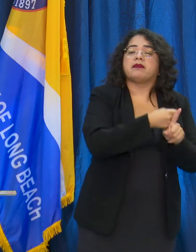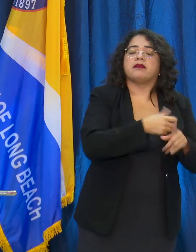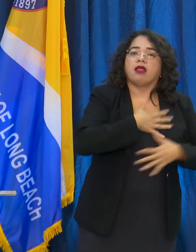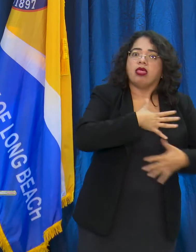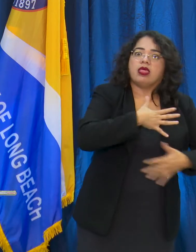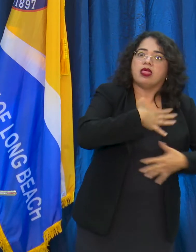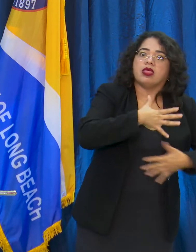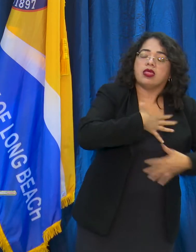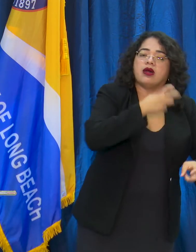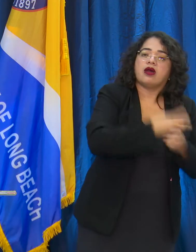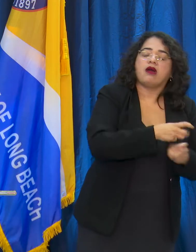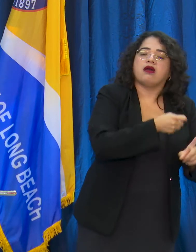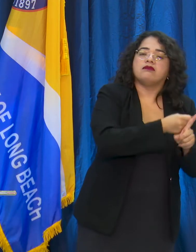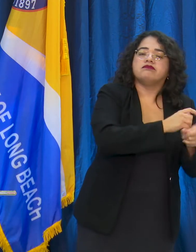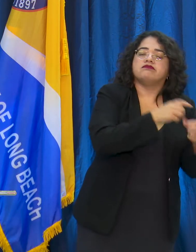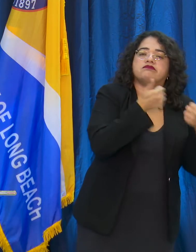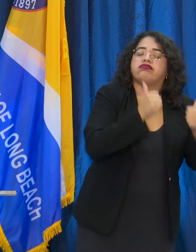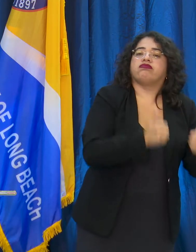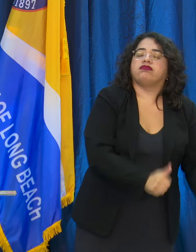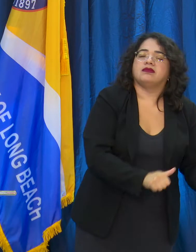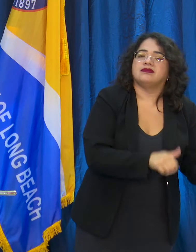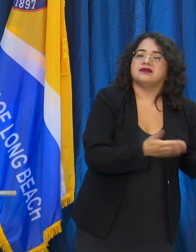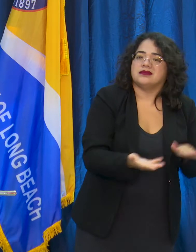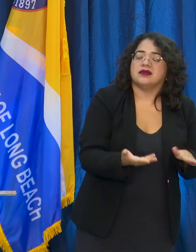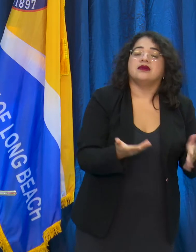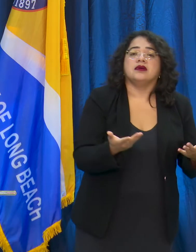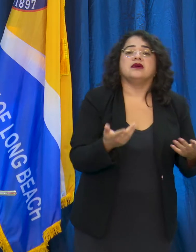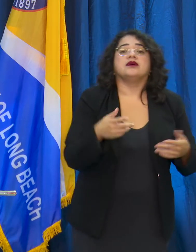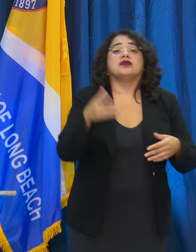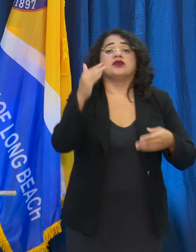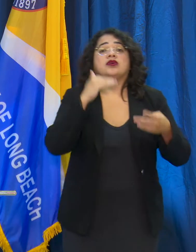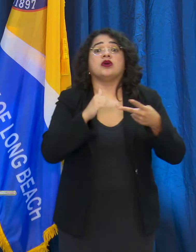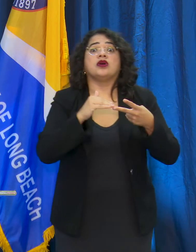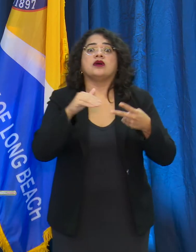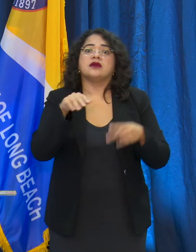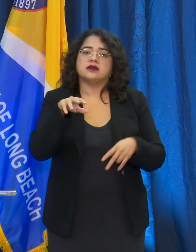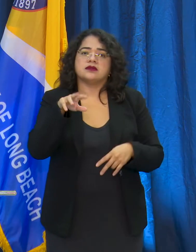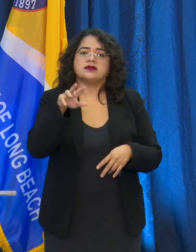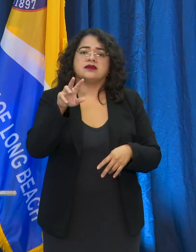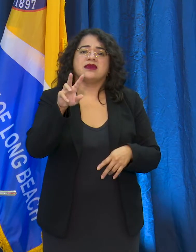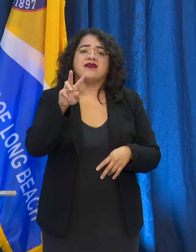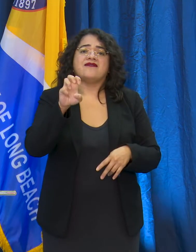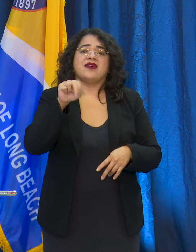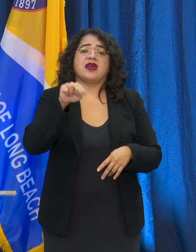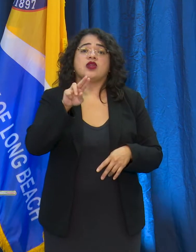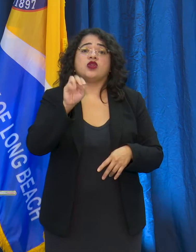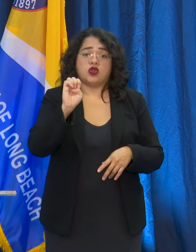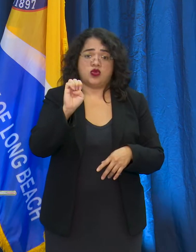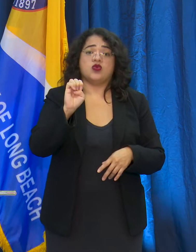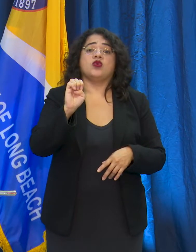about our Venue Task Force. I'm switching subjects-- so it's part of our effort to keep people safe and make sure businesses are following our safer-at-home